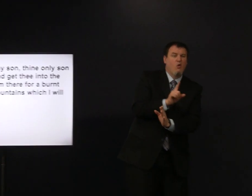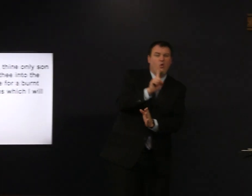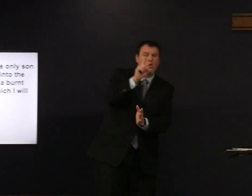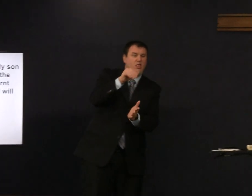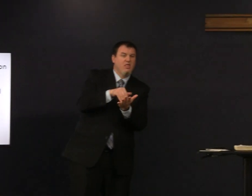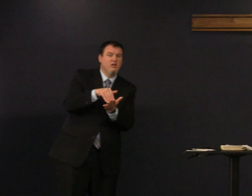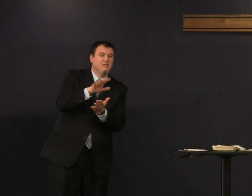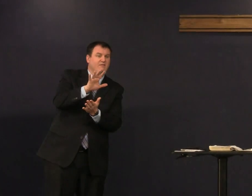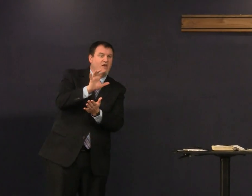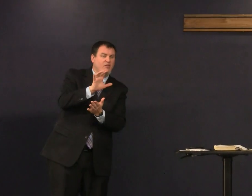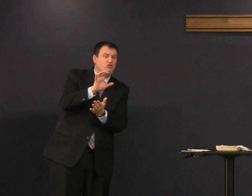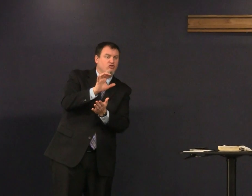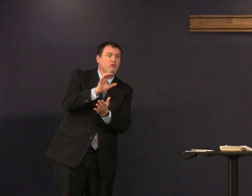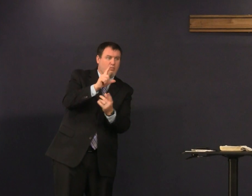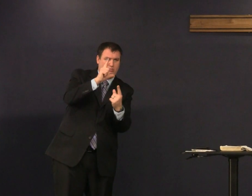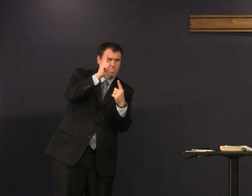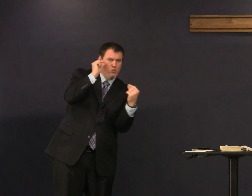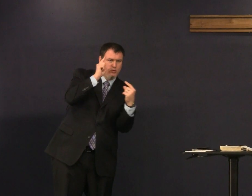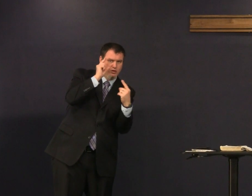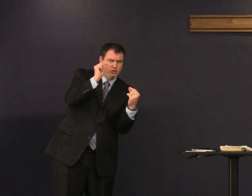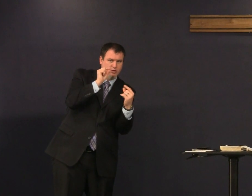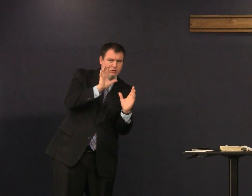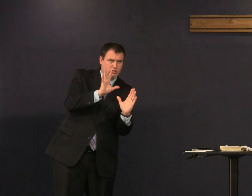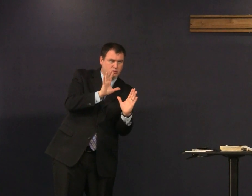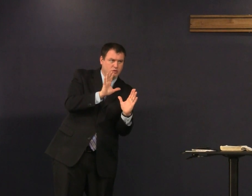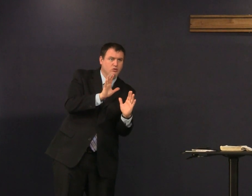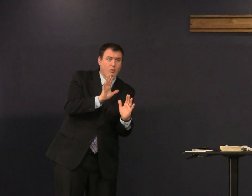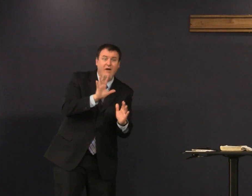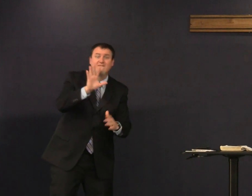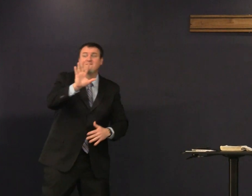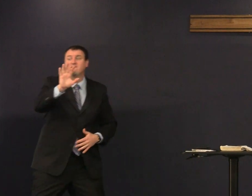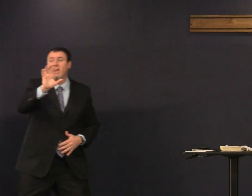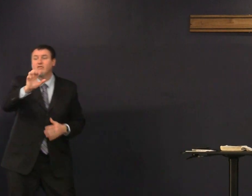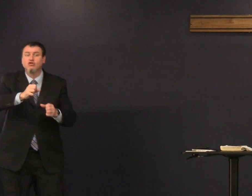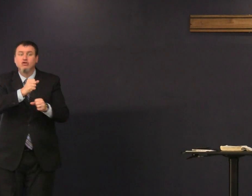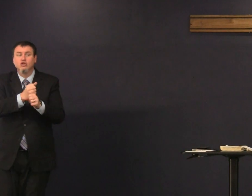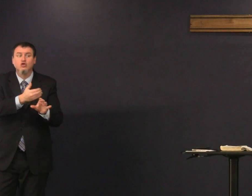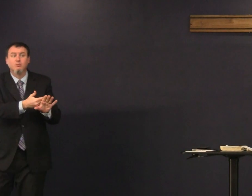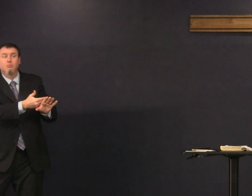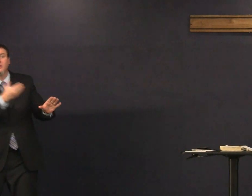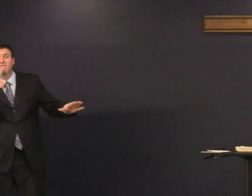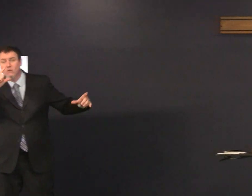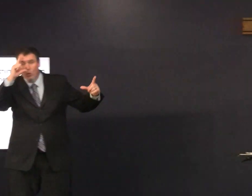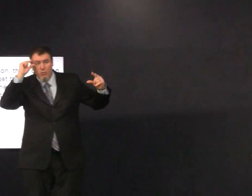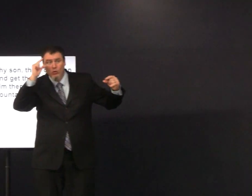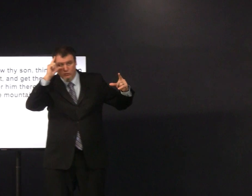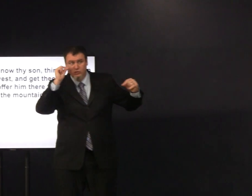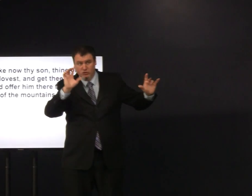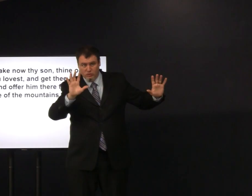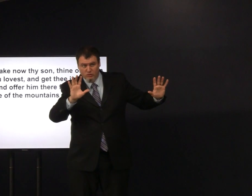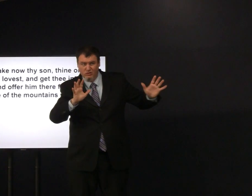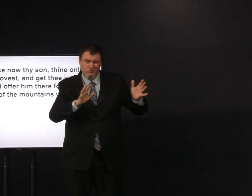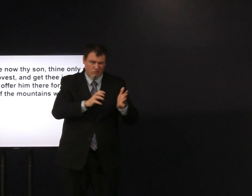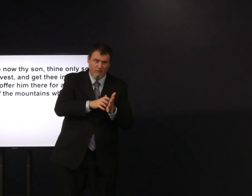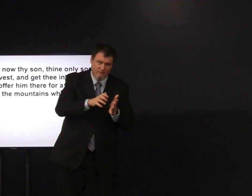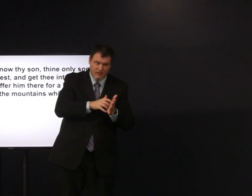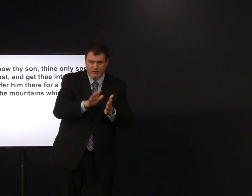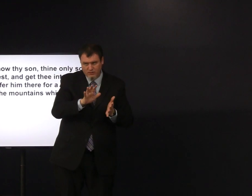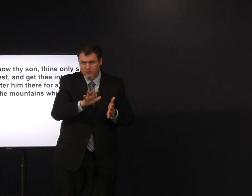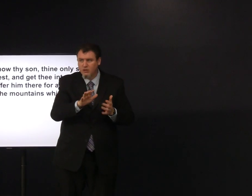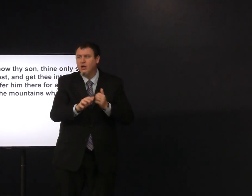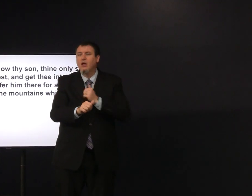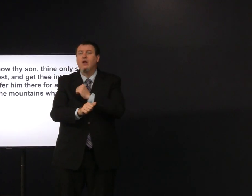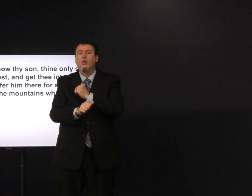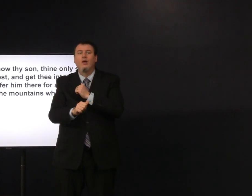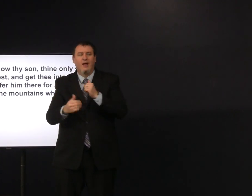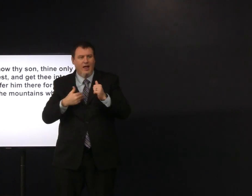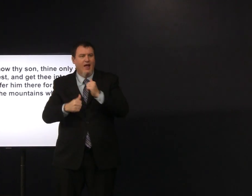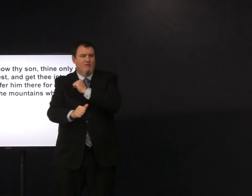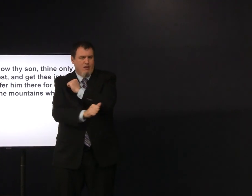then you had thousand and several a couple thousand years after that you had Abraham